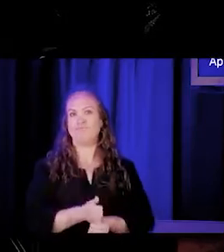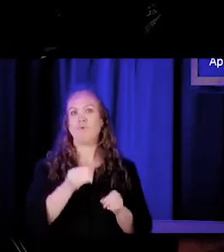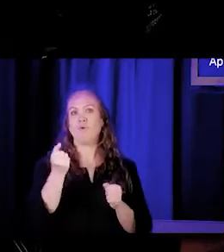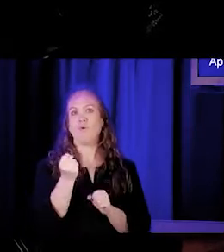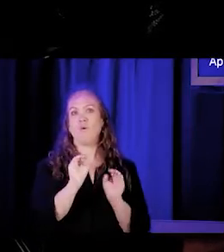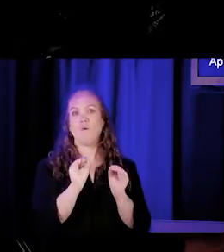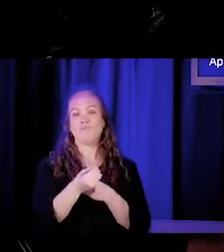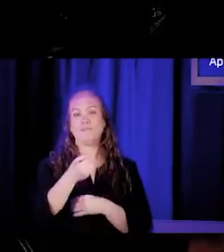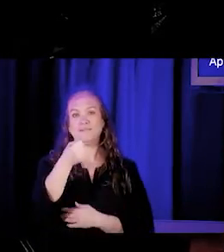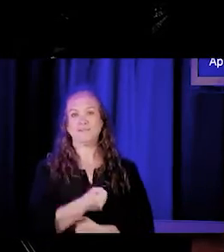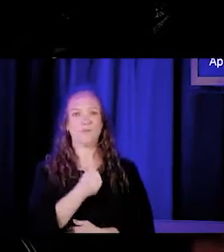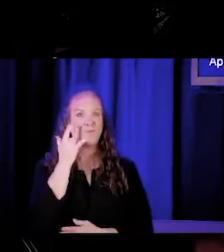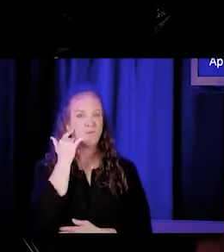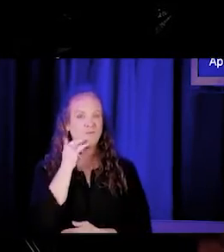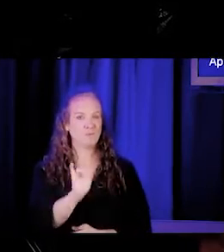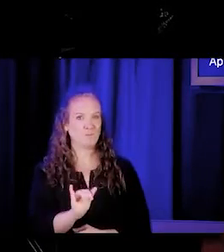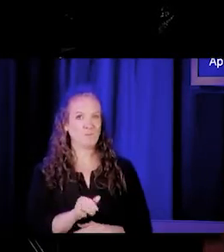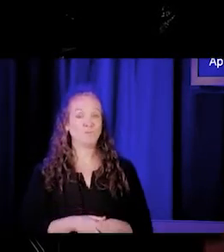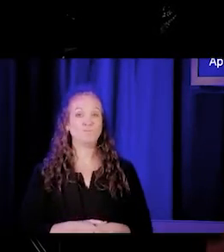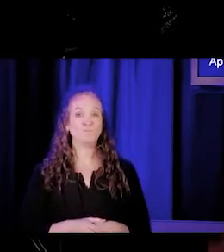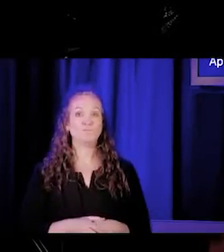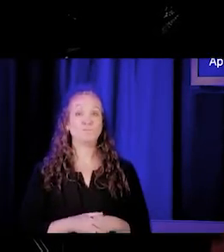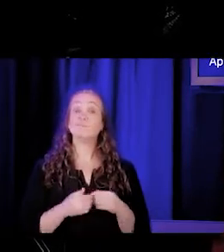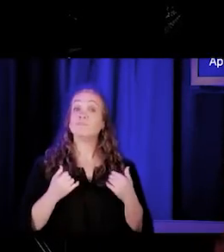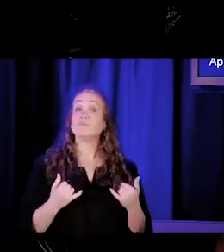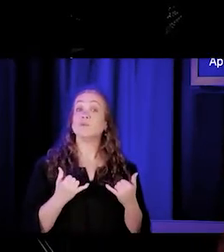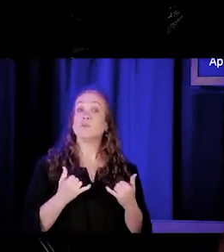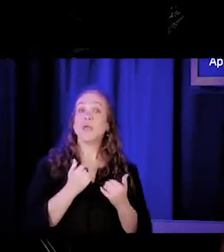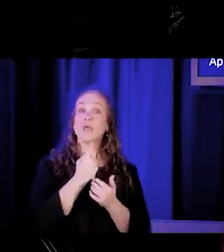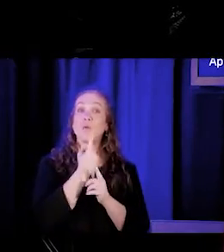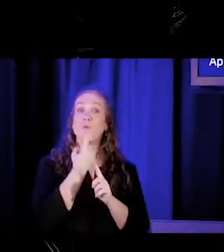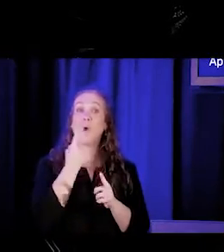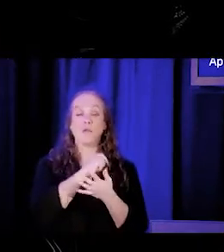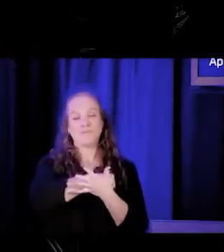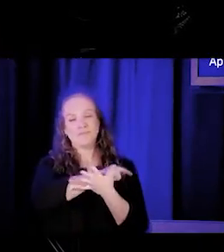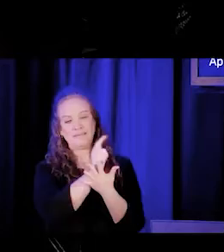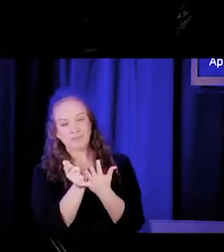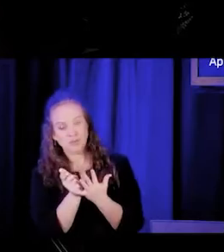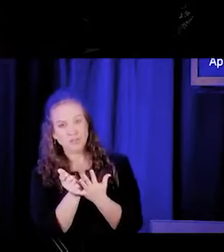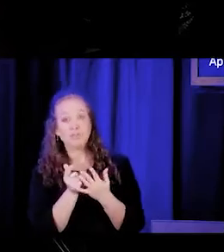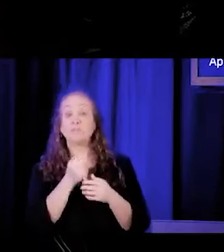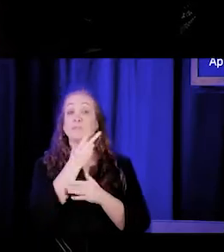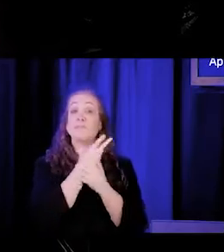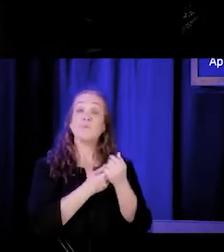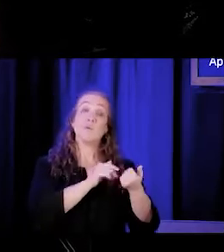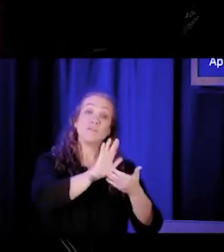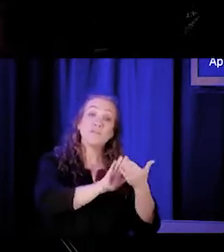Today's convening is one of a regular series of briefings that are in-person and their virtual that we sponsor here